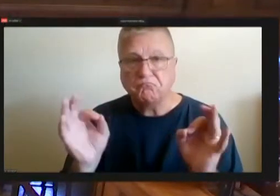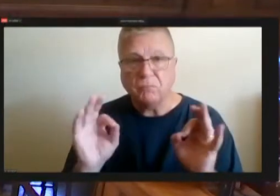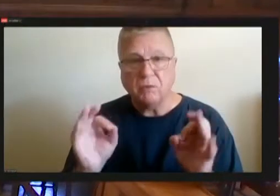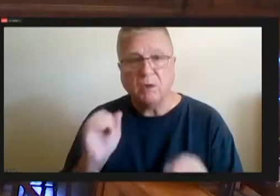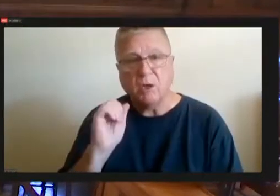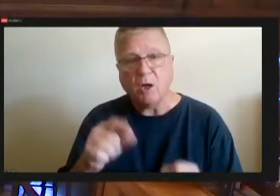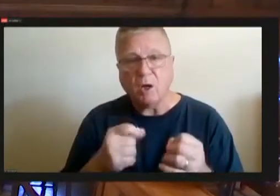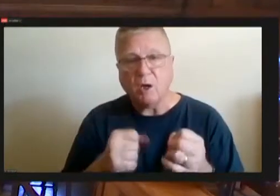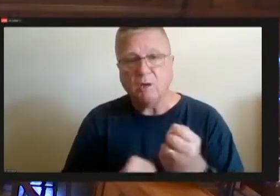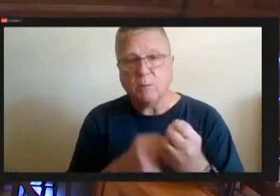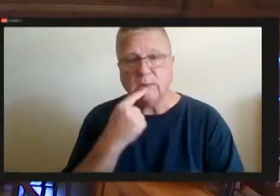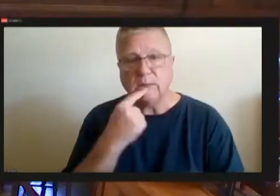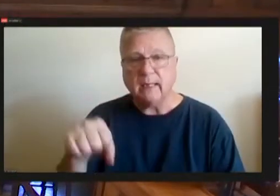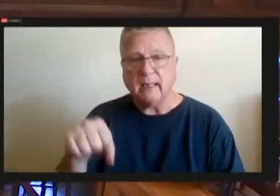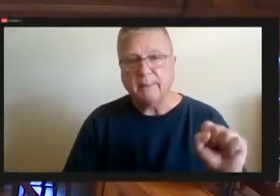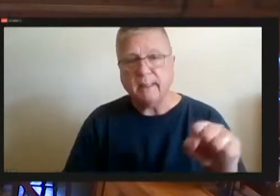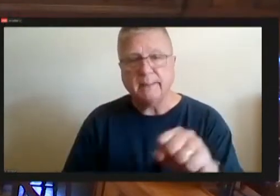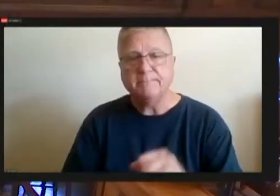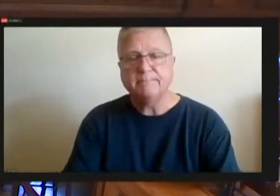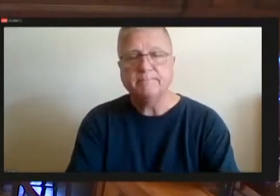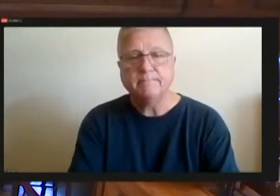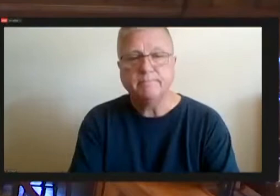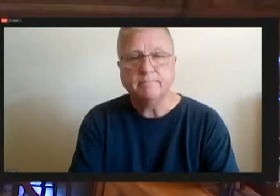Movement six is approved, operating and limit.